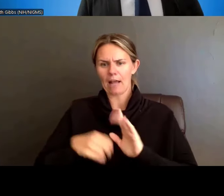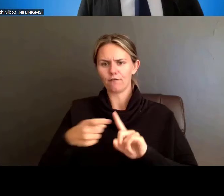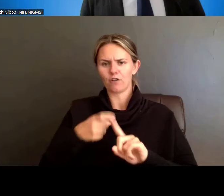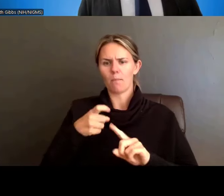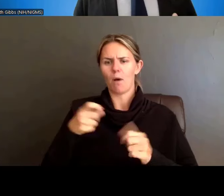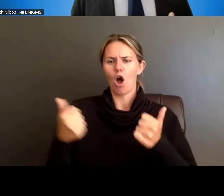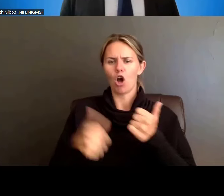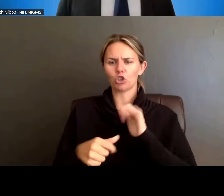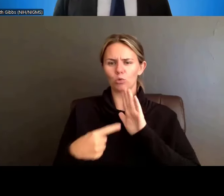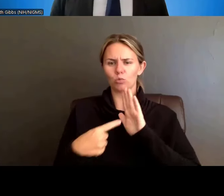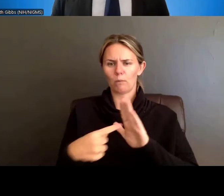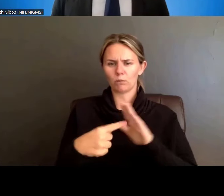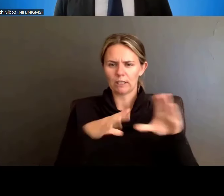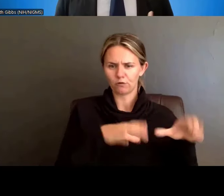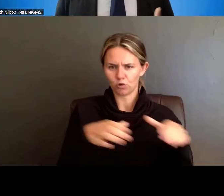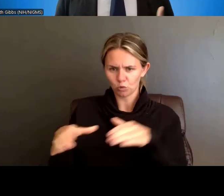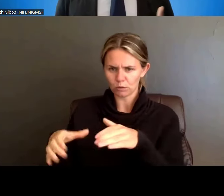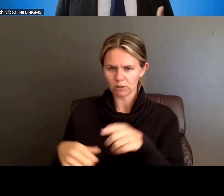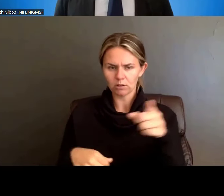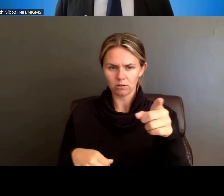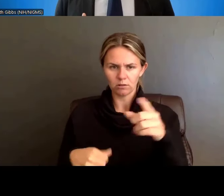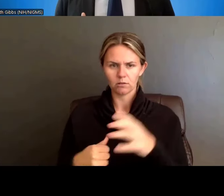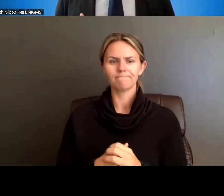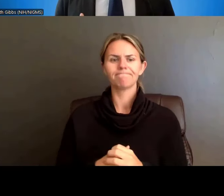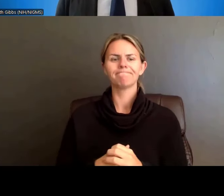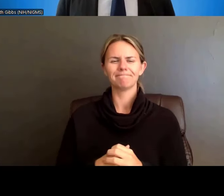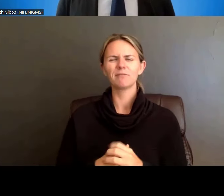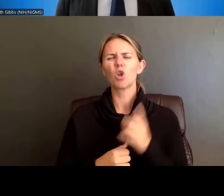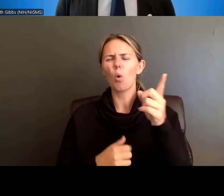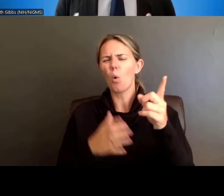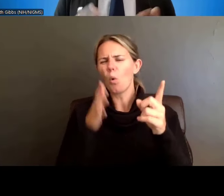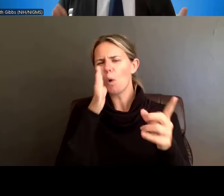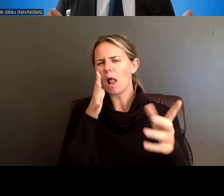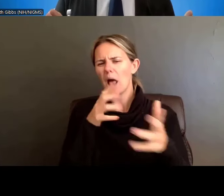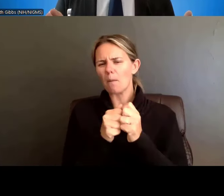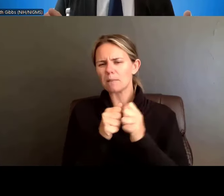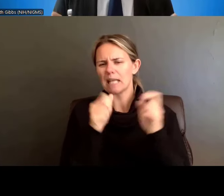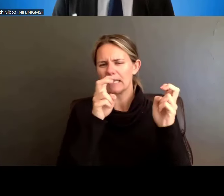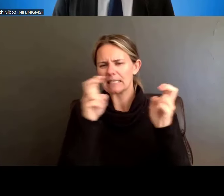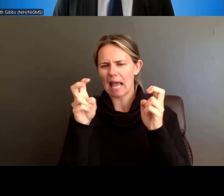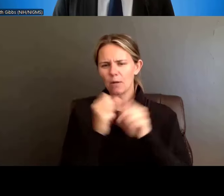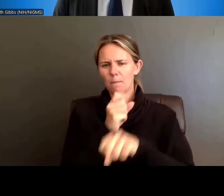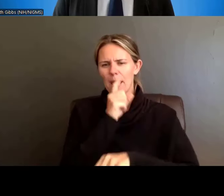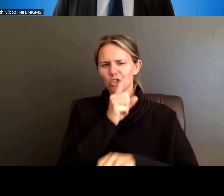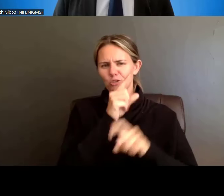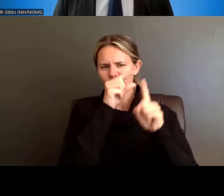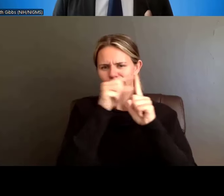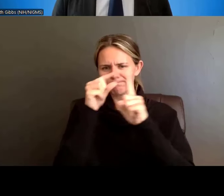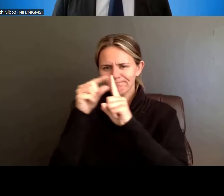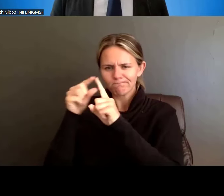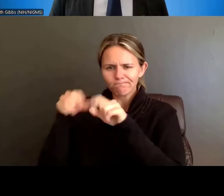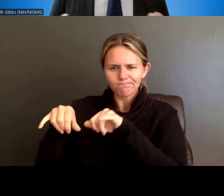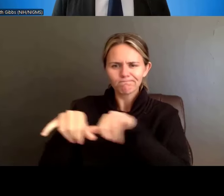And so again, and we will slightly update the title, just to make sure that verbiage is consistent; applicants are really the organizations,